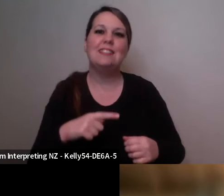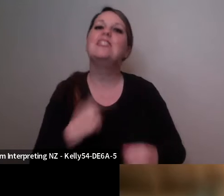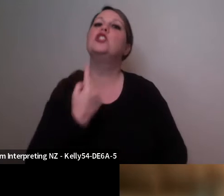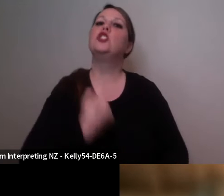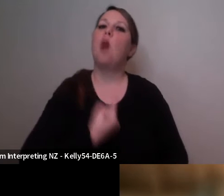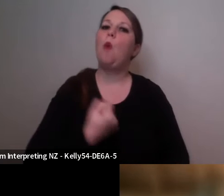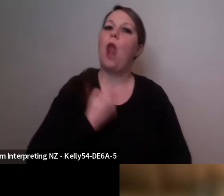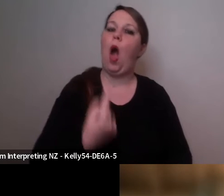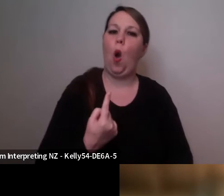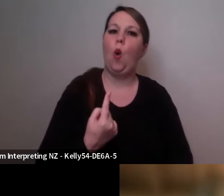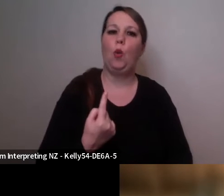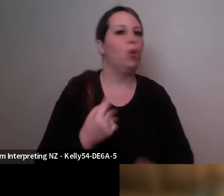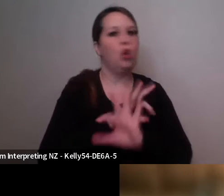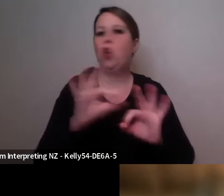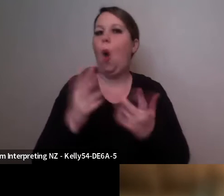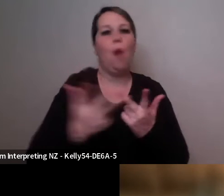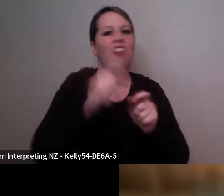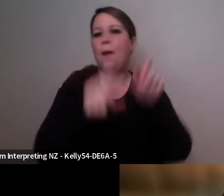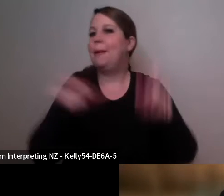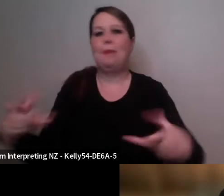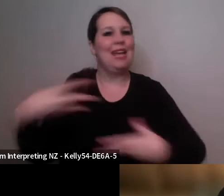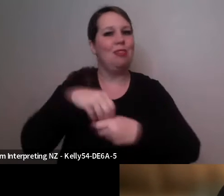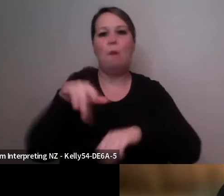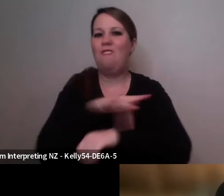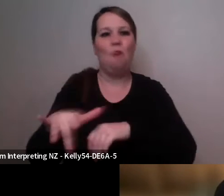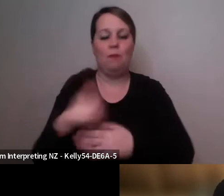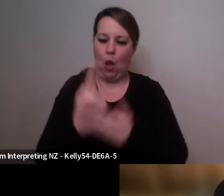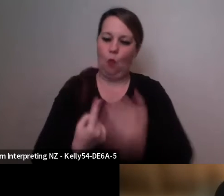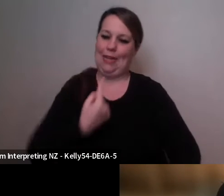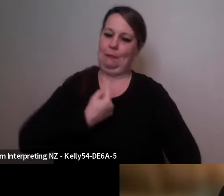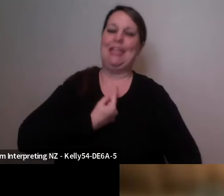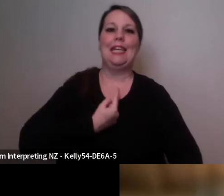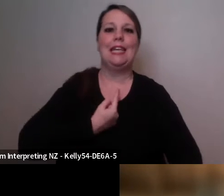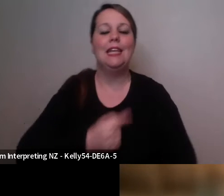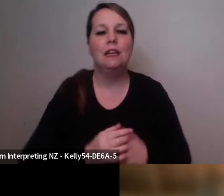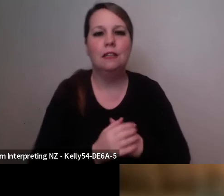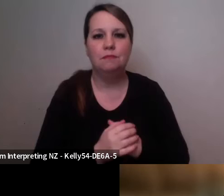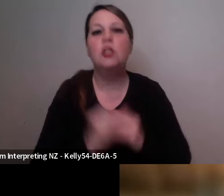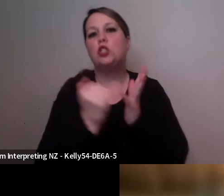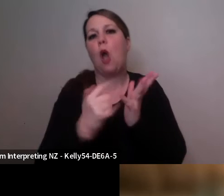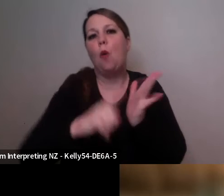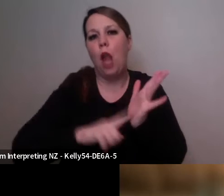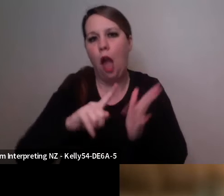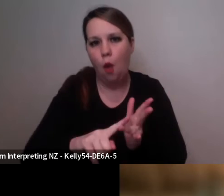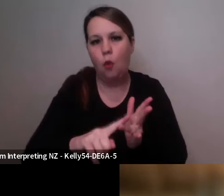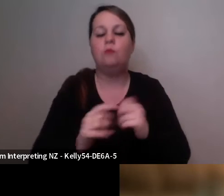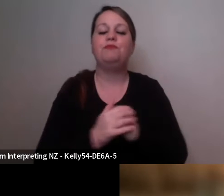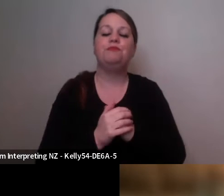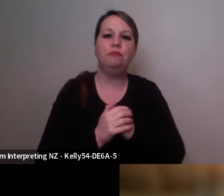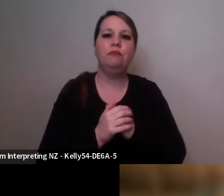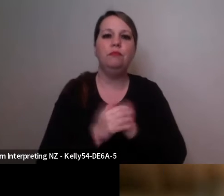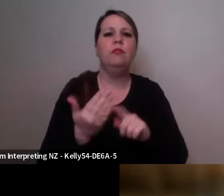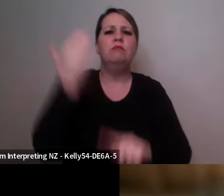my last solo work that I made was um back in 2015 that premiered, For Now I Am